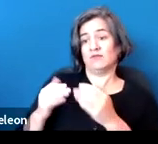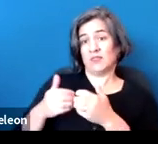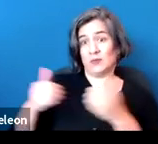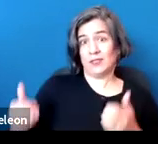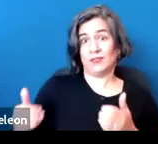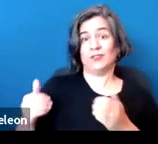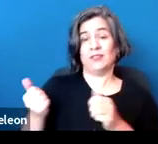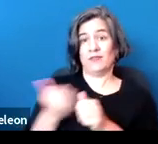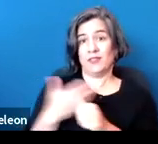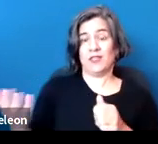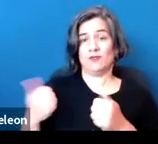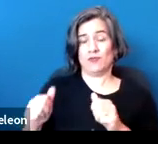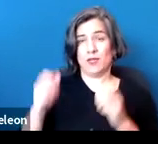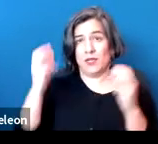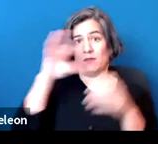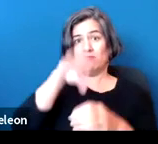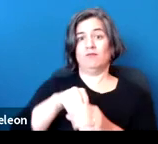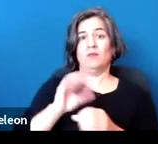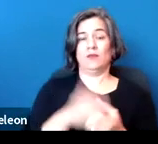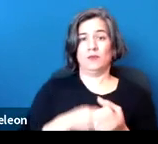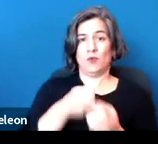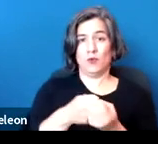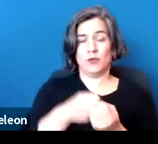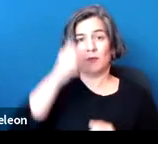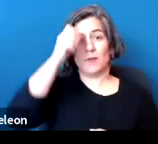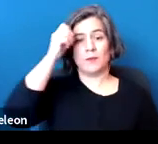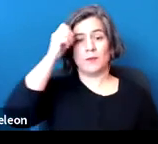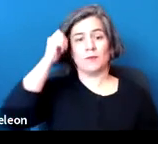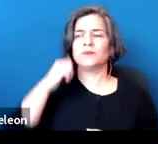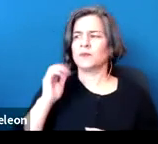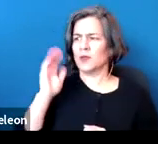I also wanted to let folks know that we will be having a number of trainings in the new year,